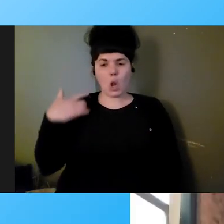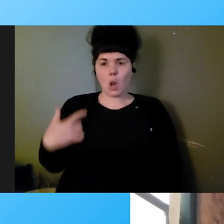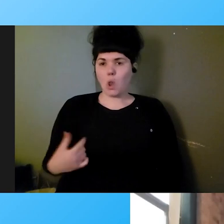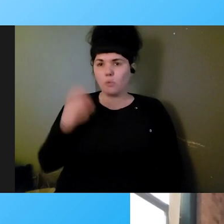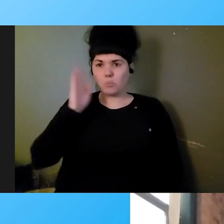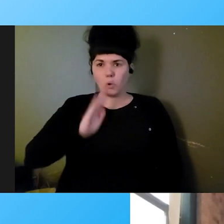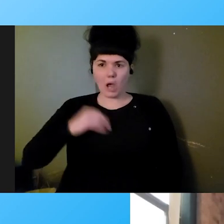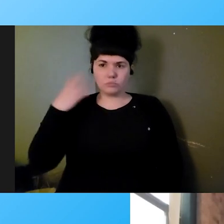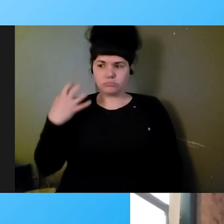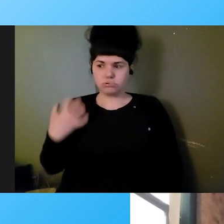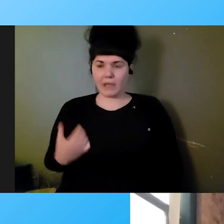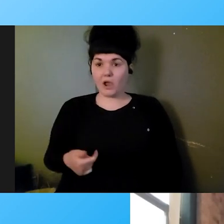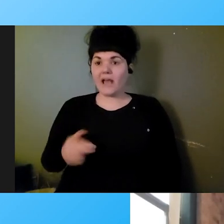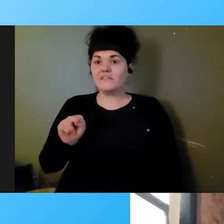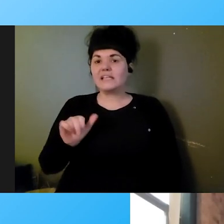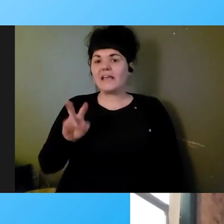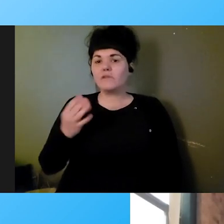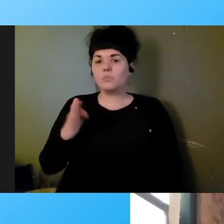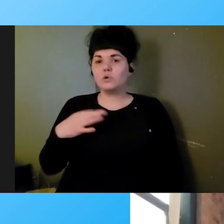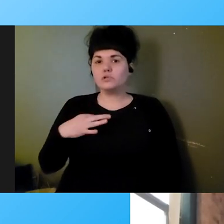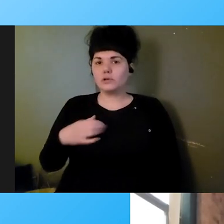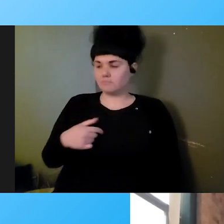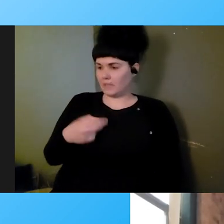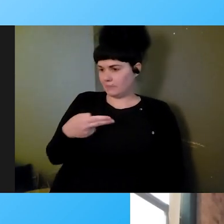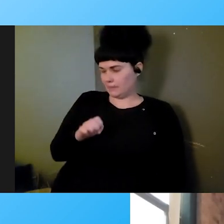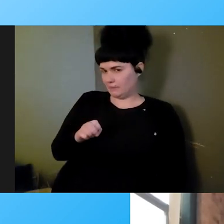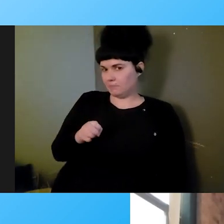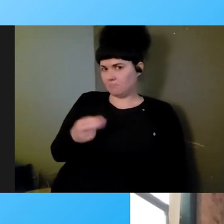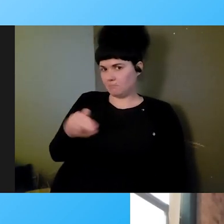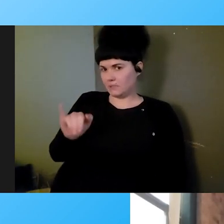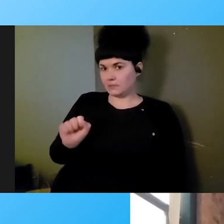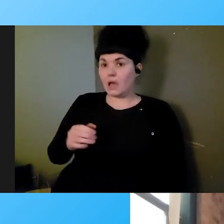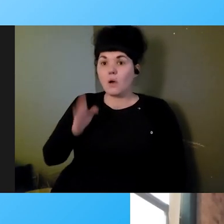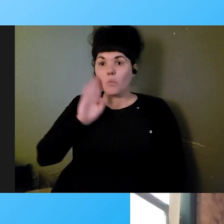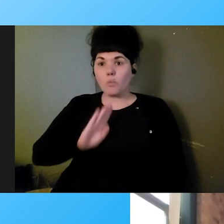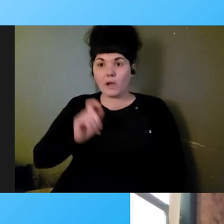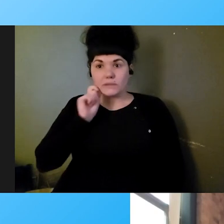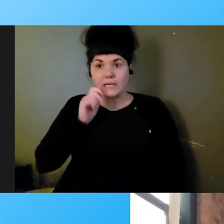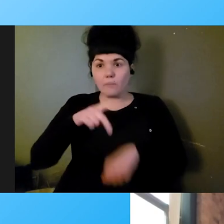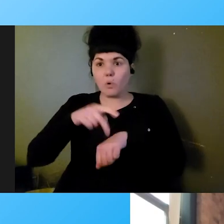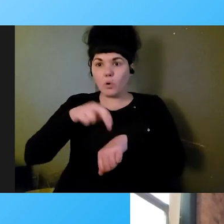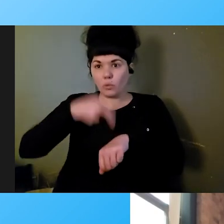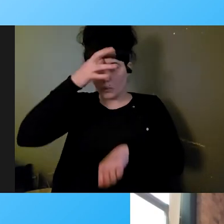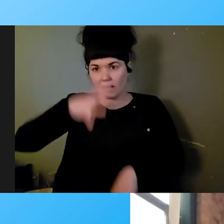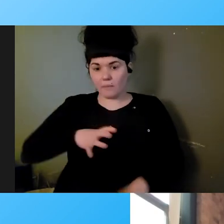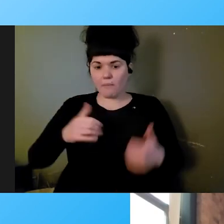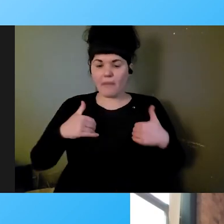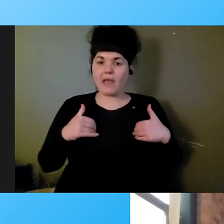pale skin. She/her pronouns. Germán: I'm a Puerto Rico